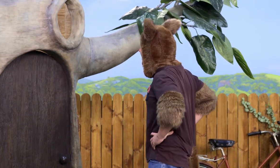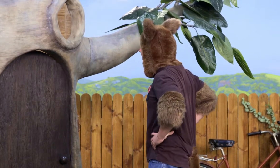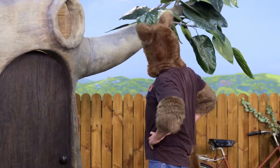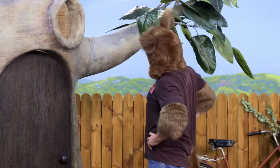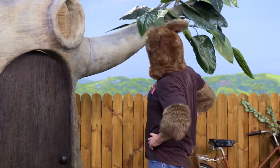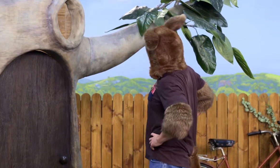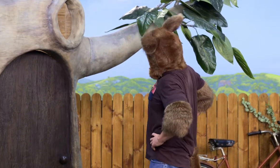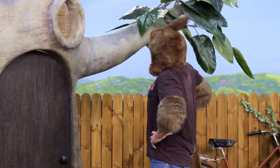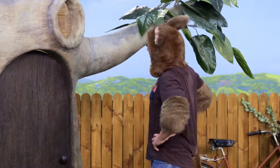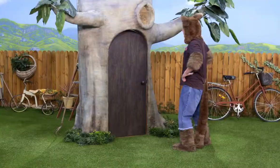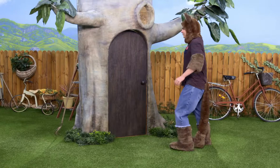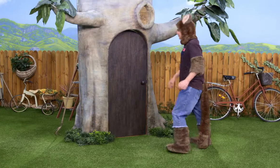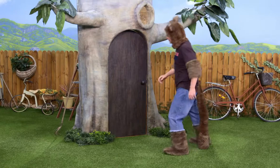Hmm. Mmm.